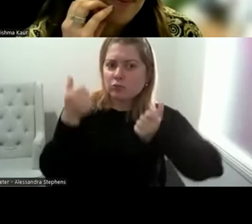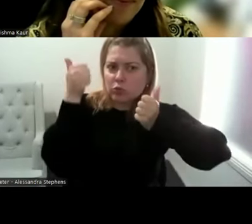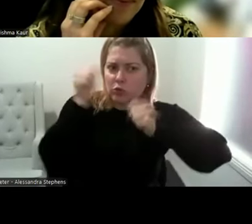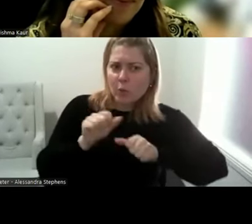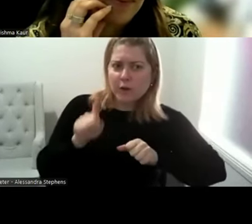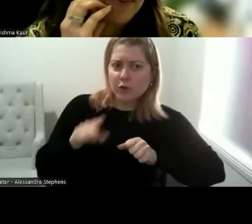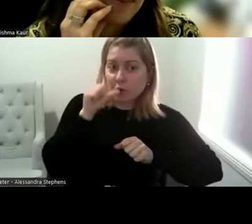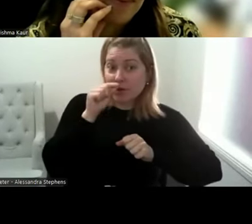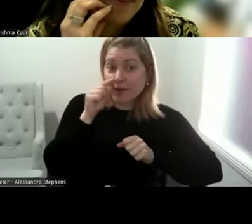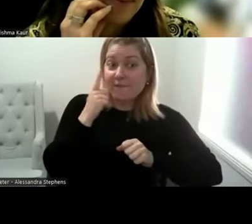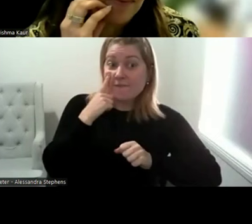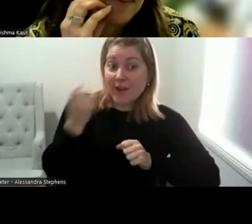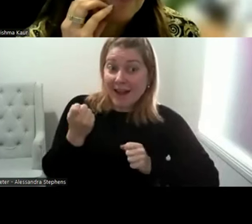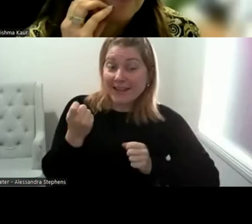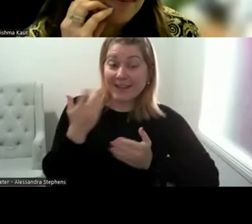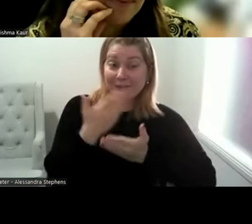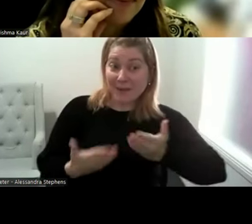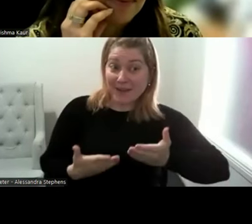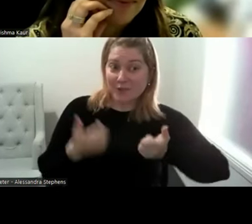find it in the first place. So looking at media, you know,